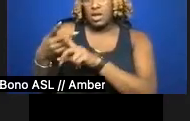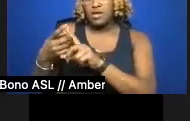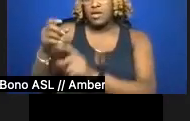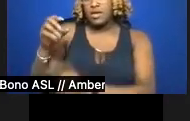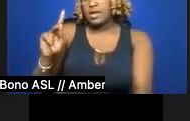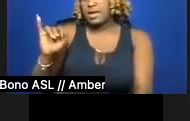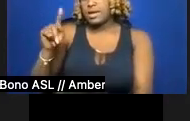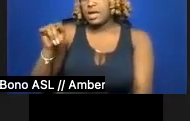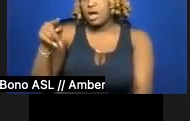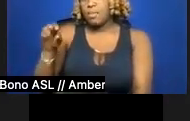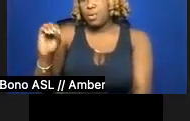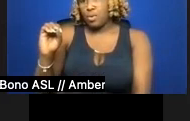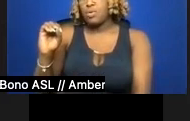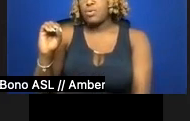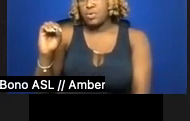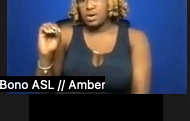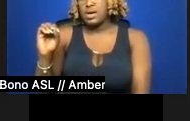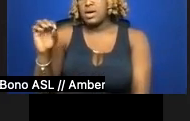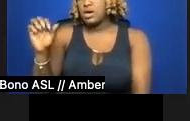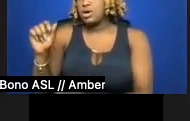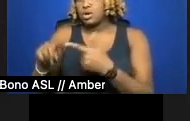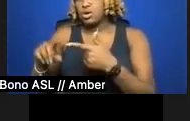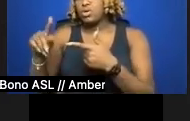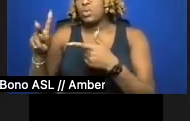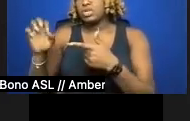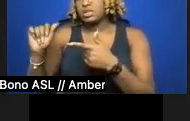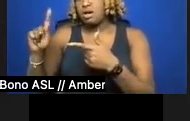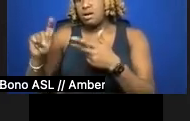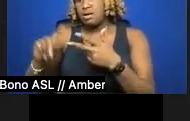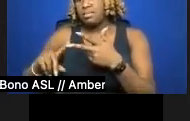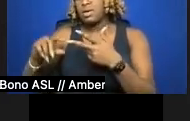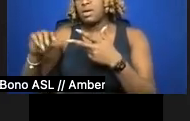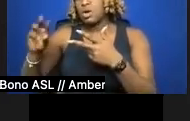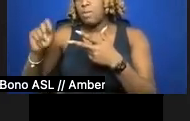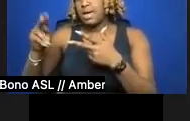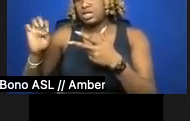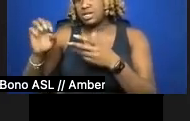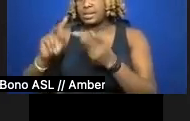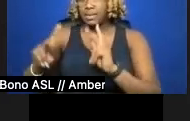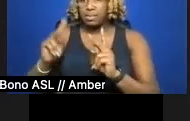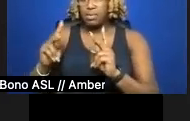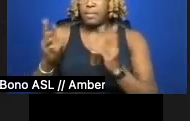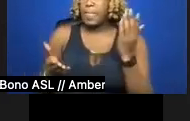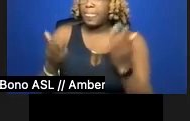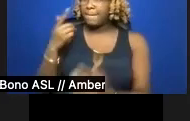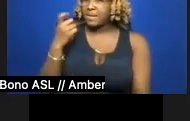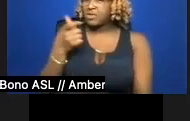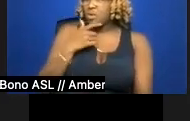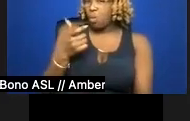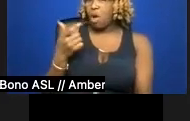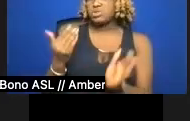Kiowa, Wichita, and Comanche people. And probably because I watched a lot of Glee as a teenager,